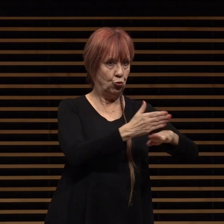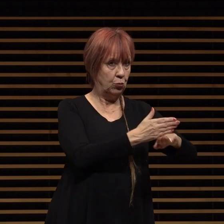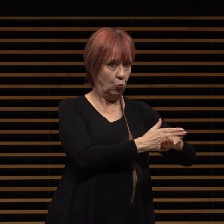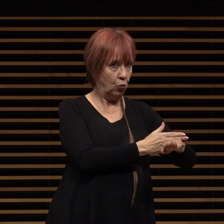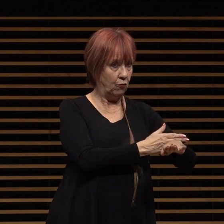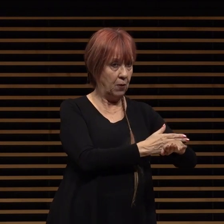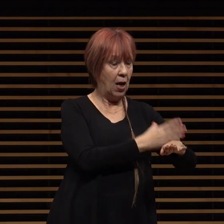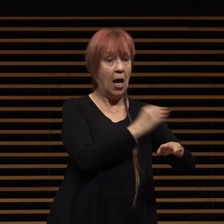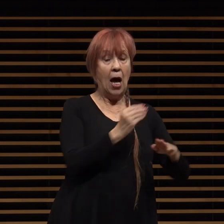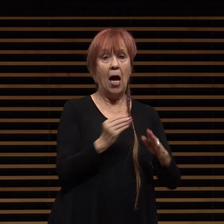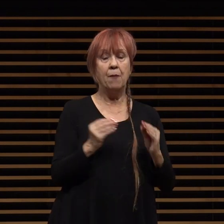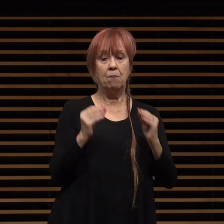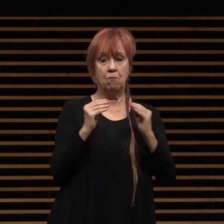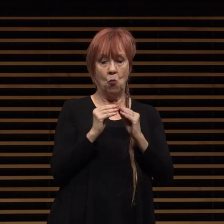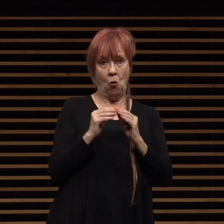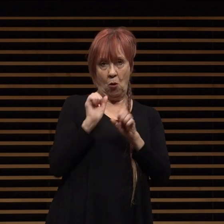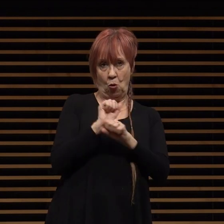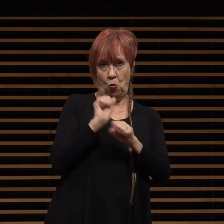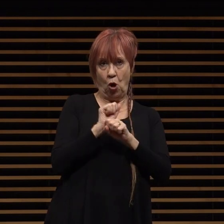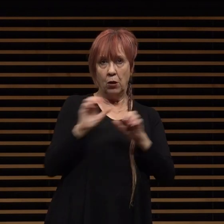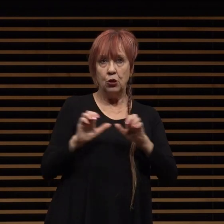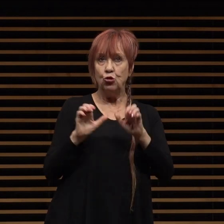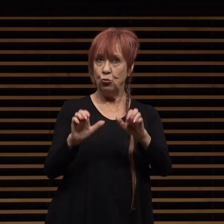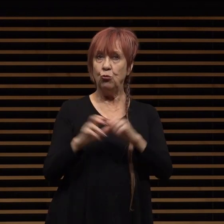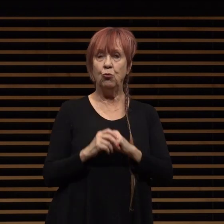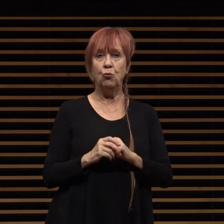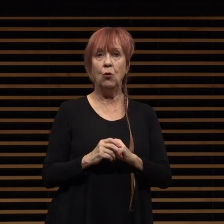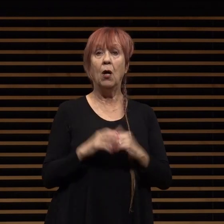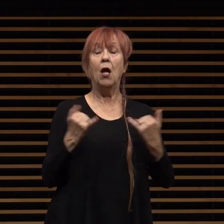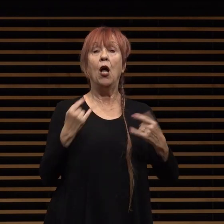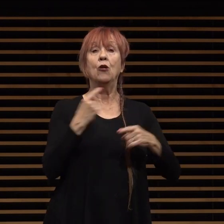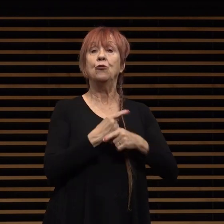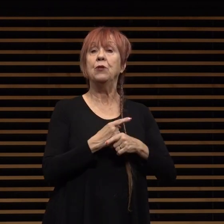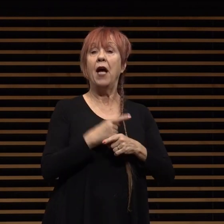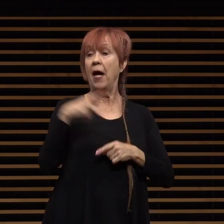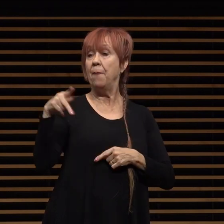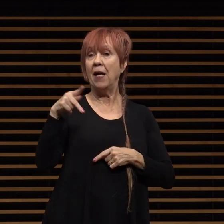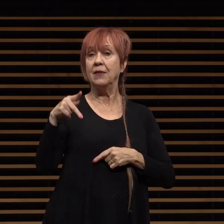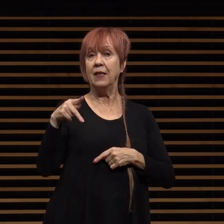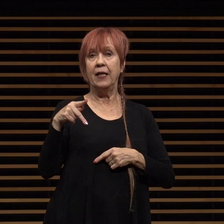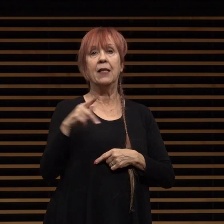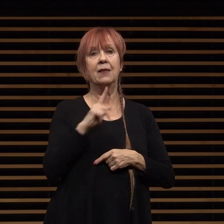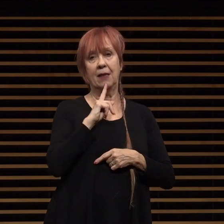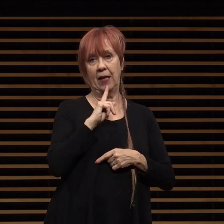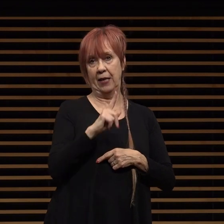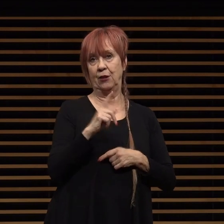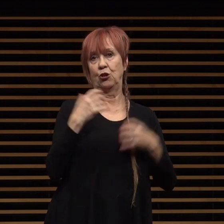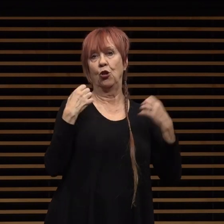and much work to do